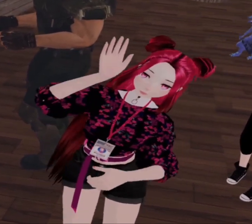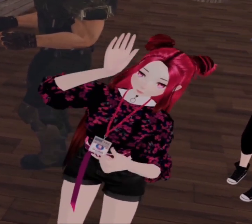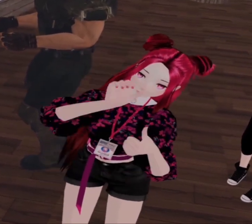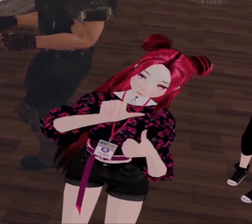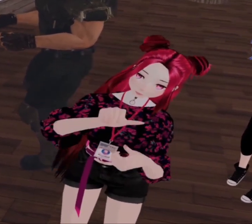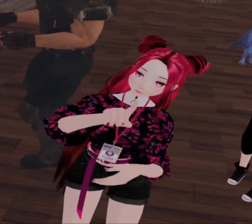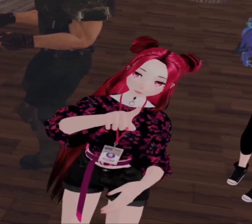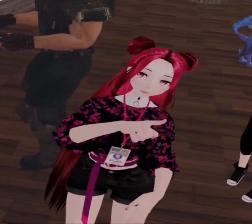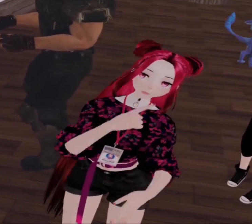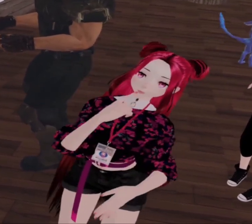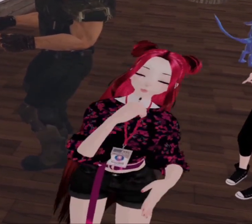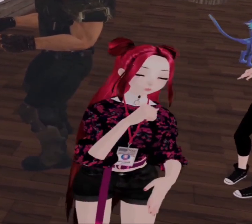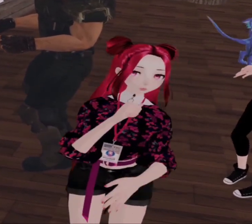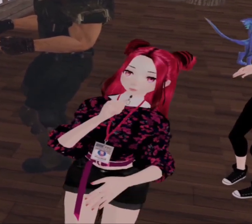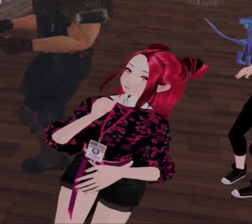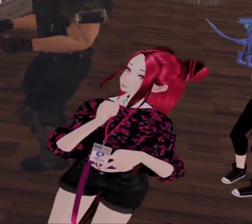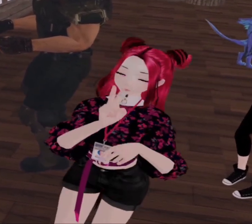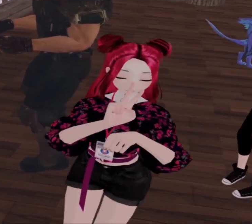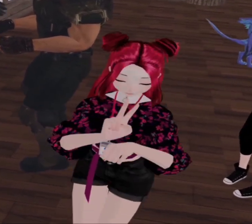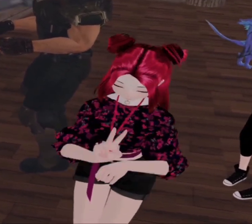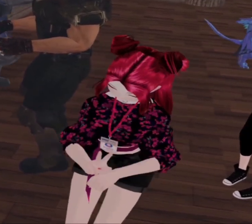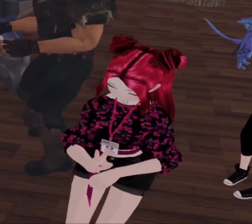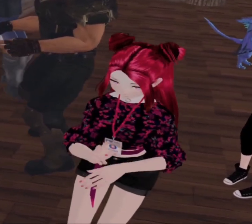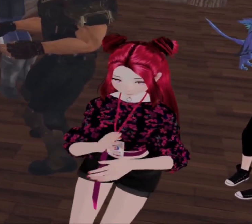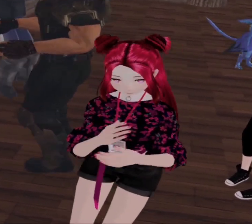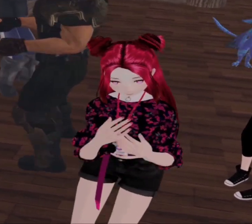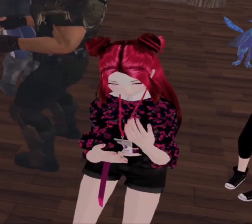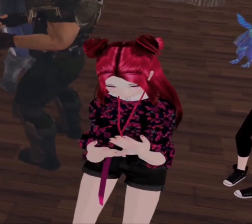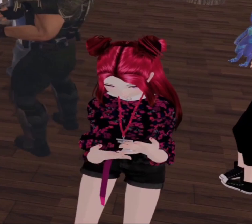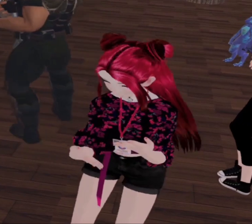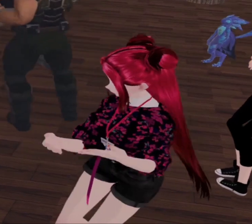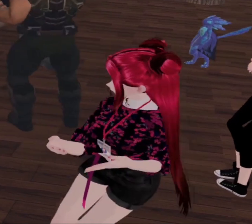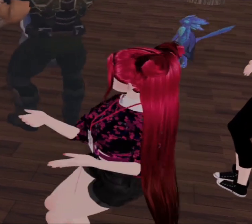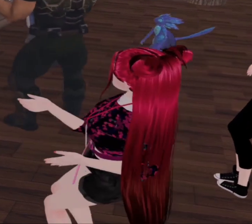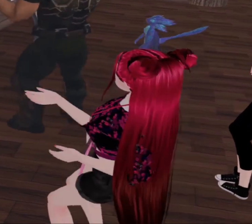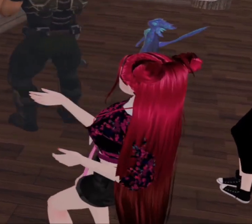I remember you said you didn't get used with these Sign Language